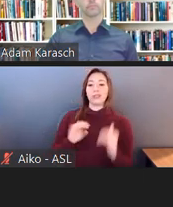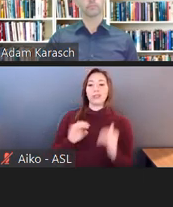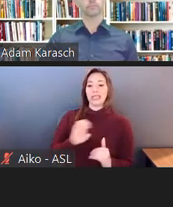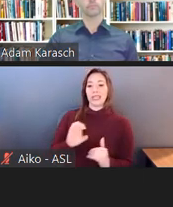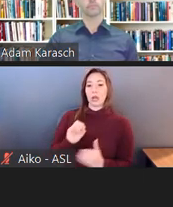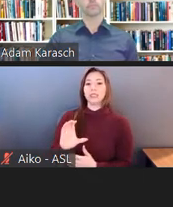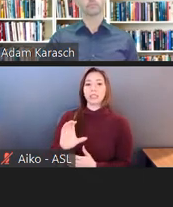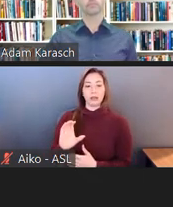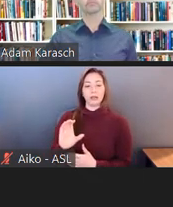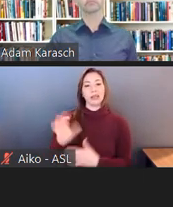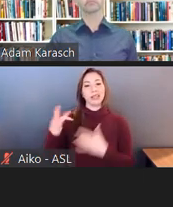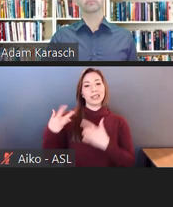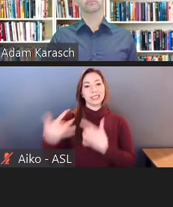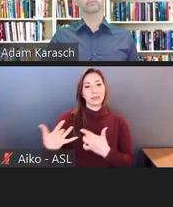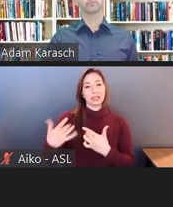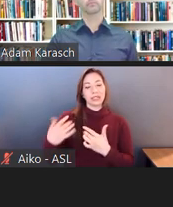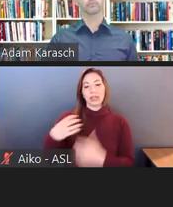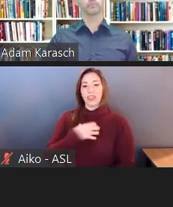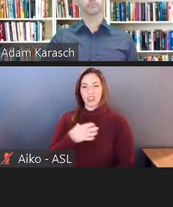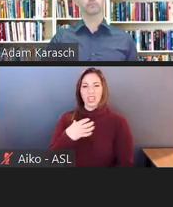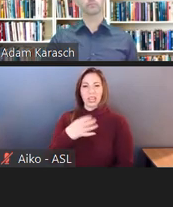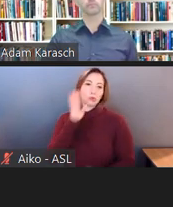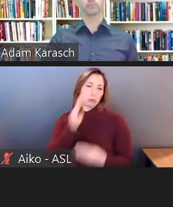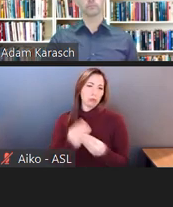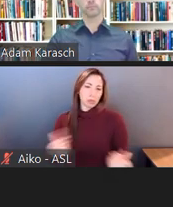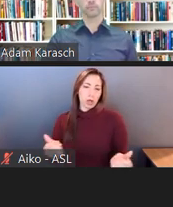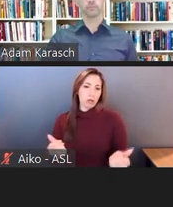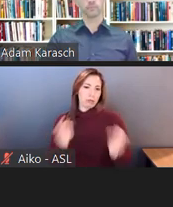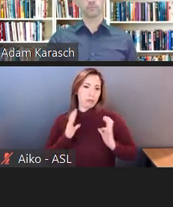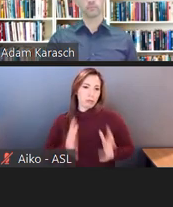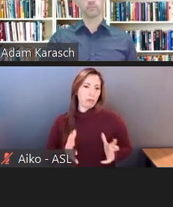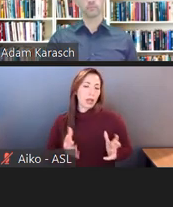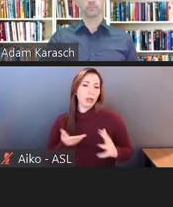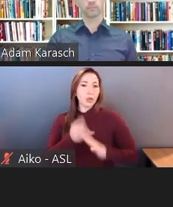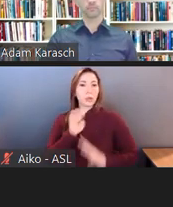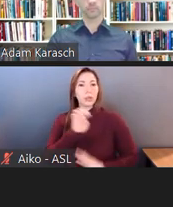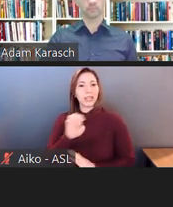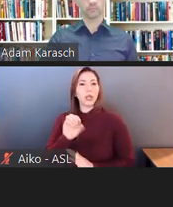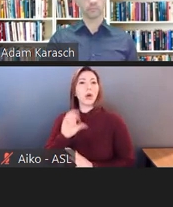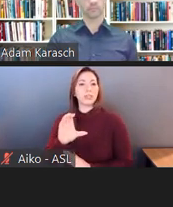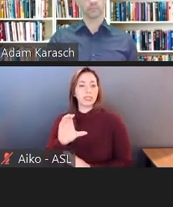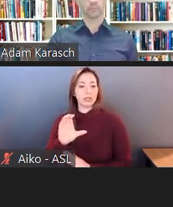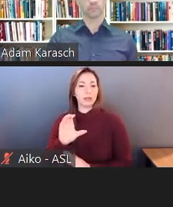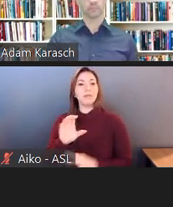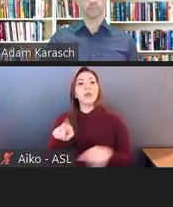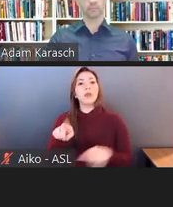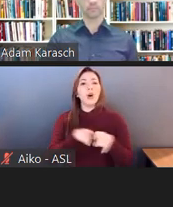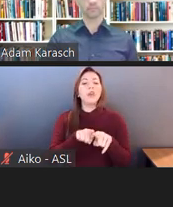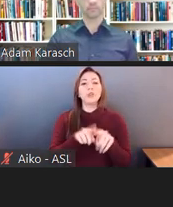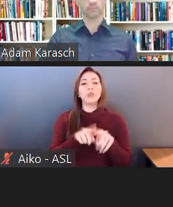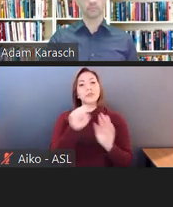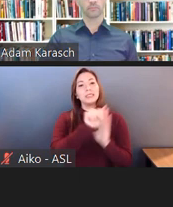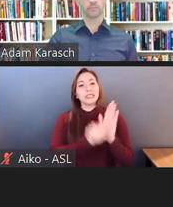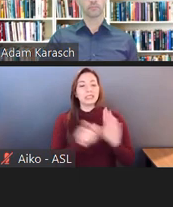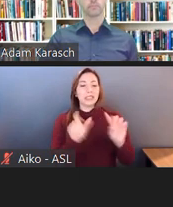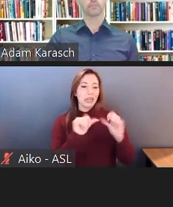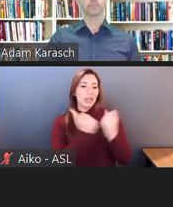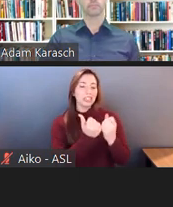those claims get resolved with the EEOC. There's also state agencies where people can file claims.